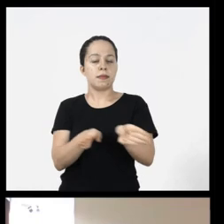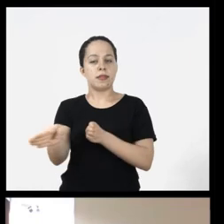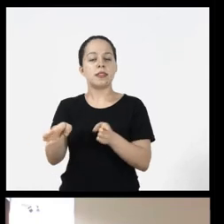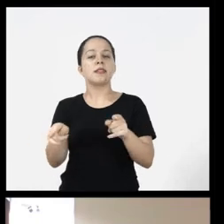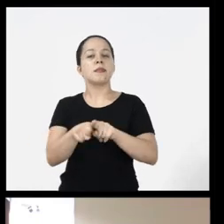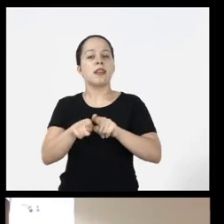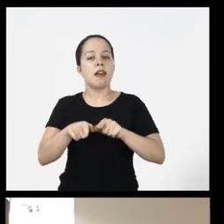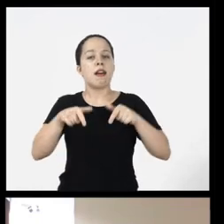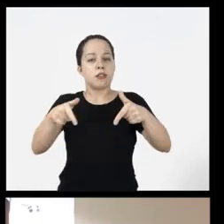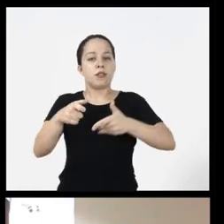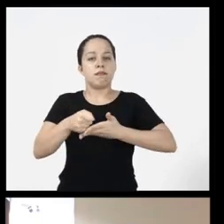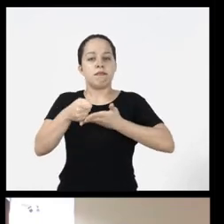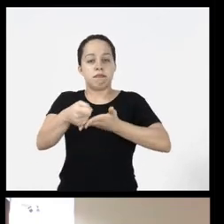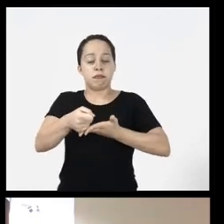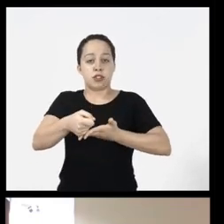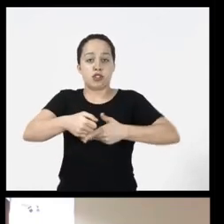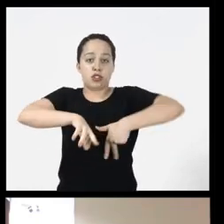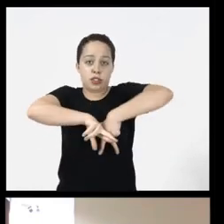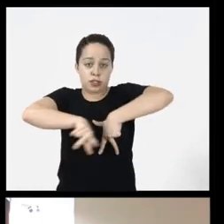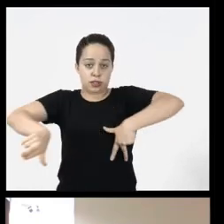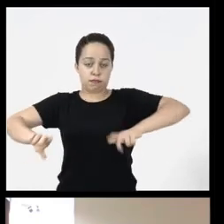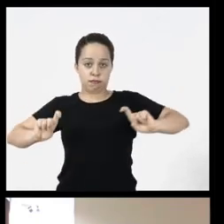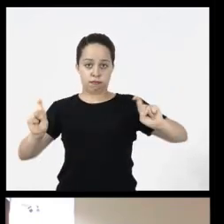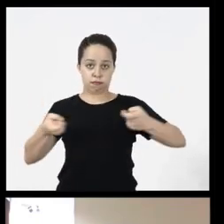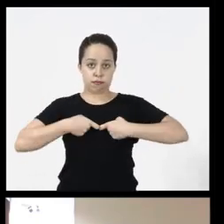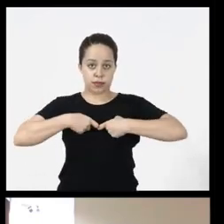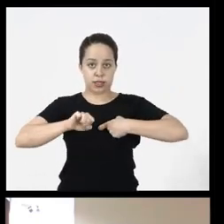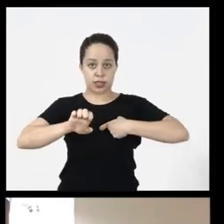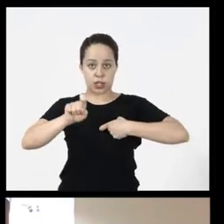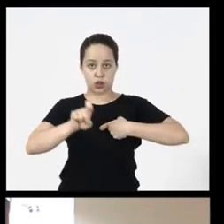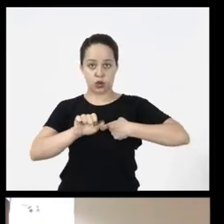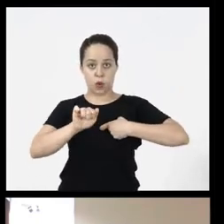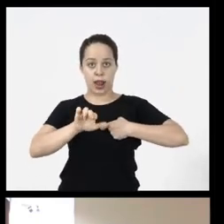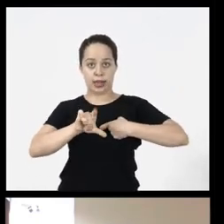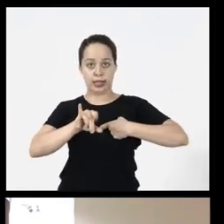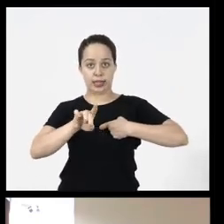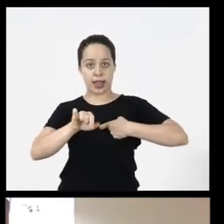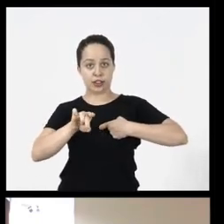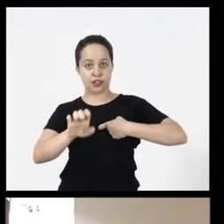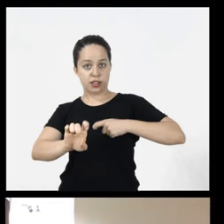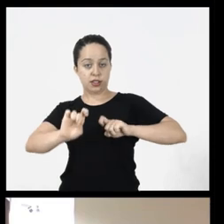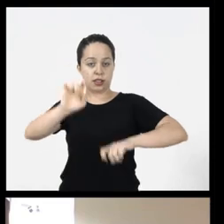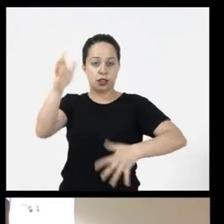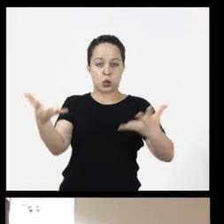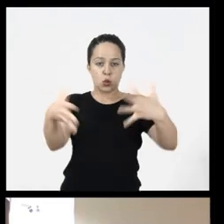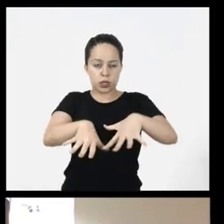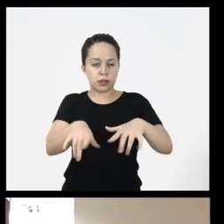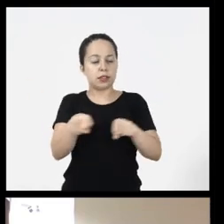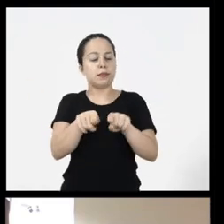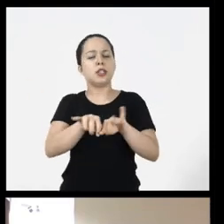accessibility affirmative actions gender sexuality and inclusion so all in digital